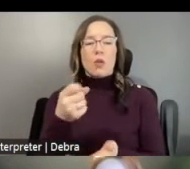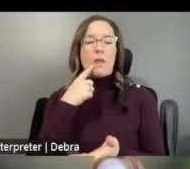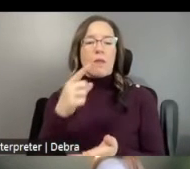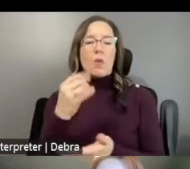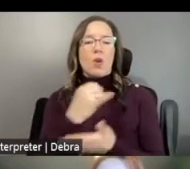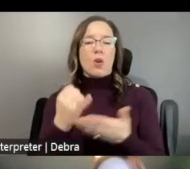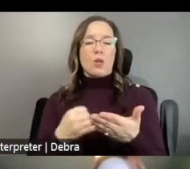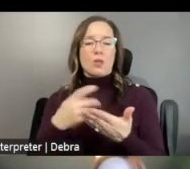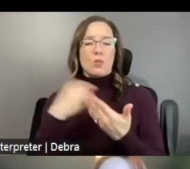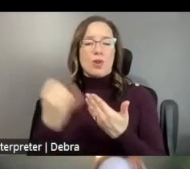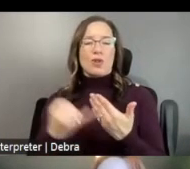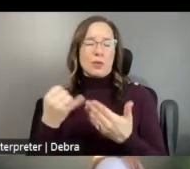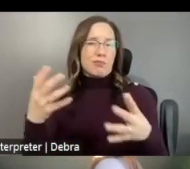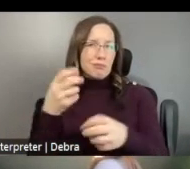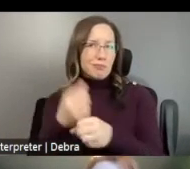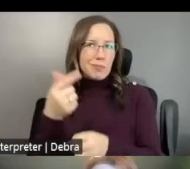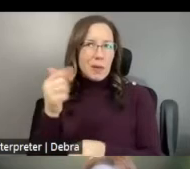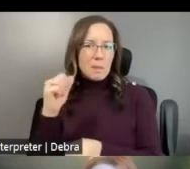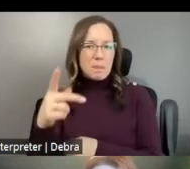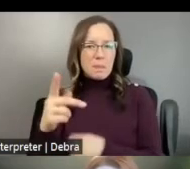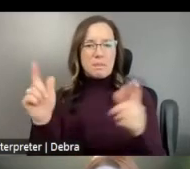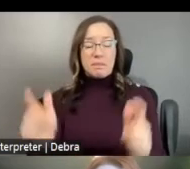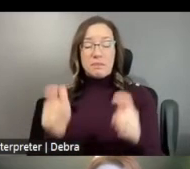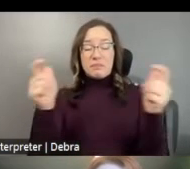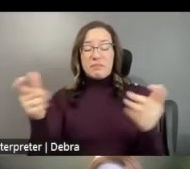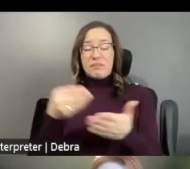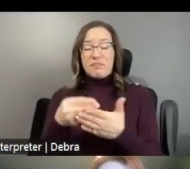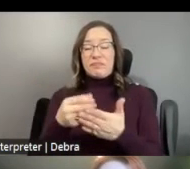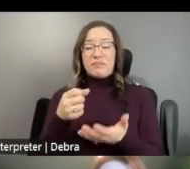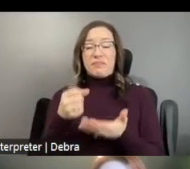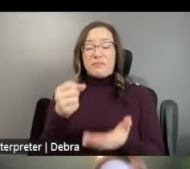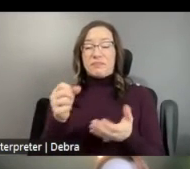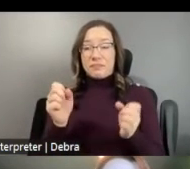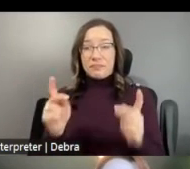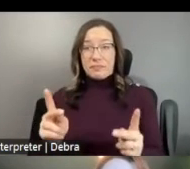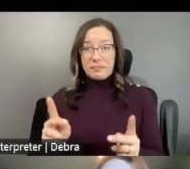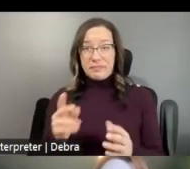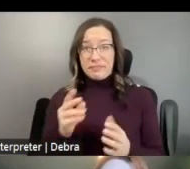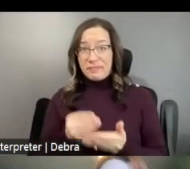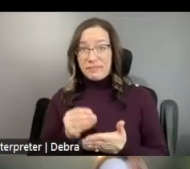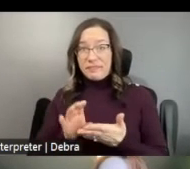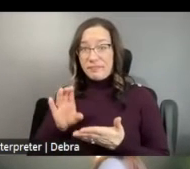AS I MENTIONED, WHICH IS OUR LARGEST FUNDING OPPORTUNITY AND IT FUNDS APPROXIMATELY 2,000